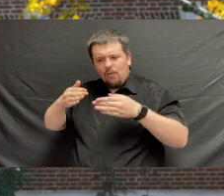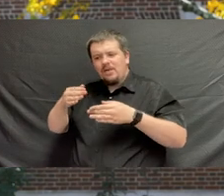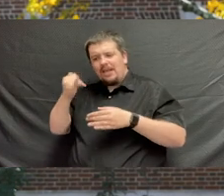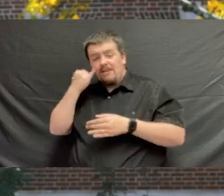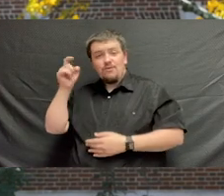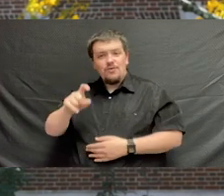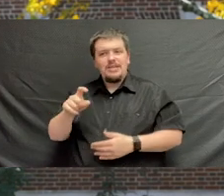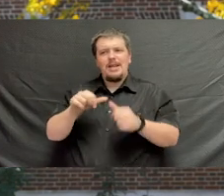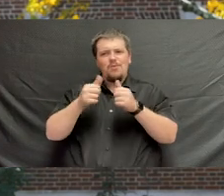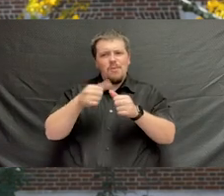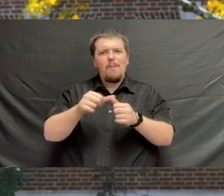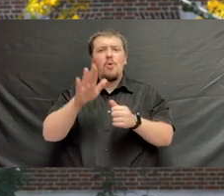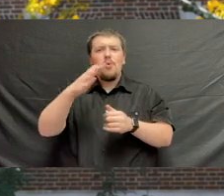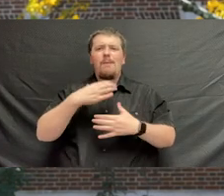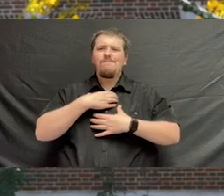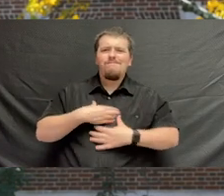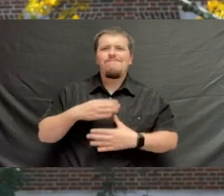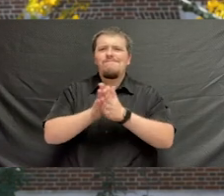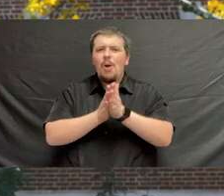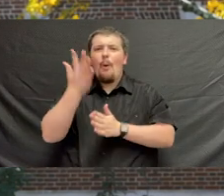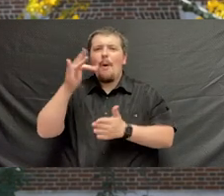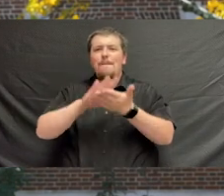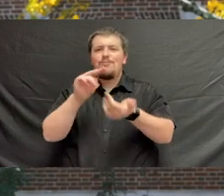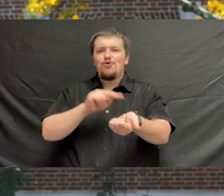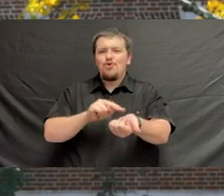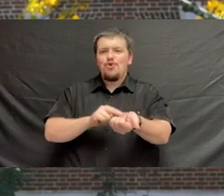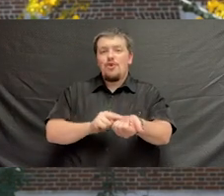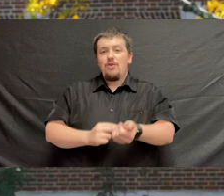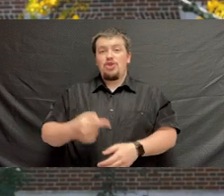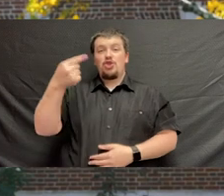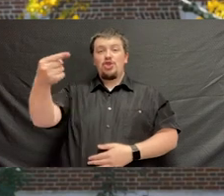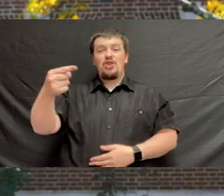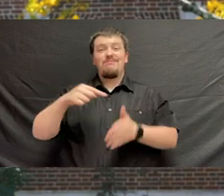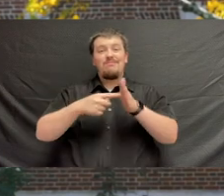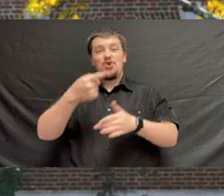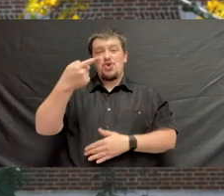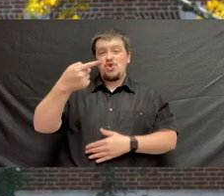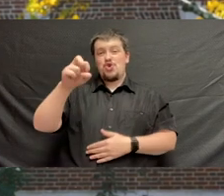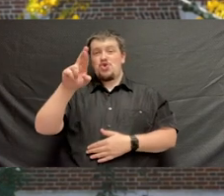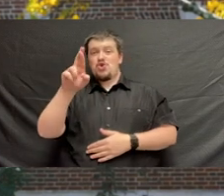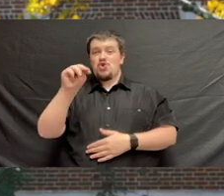and remember your passion and why you became a nurse. G stands for germinating positivity.